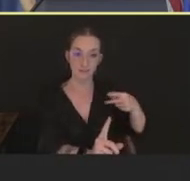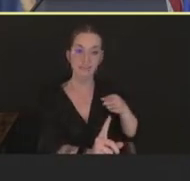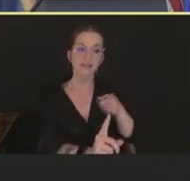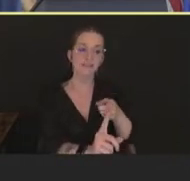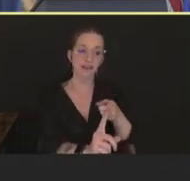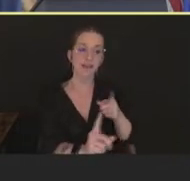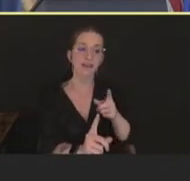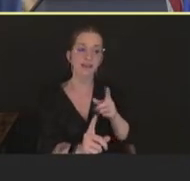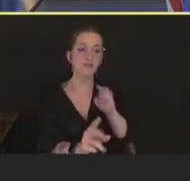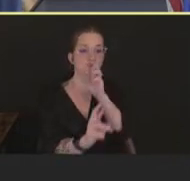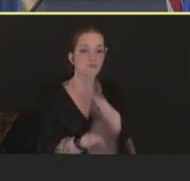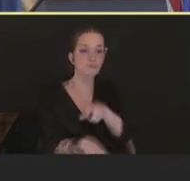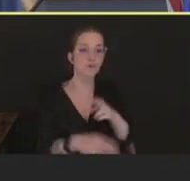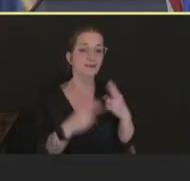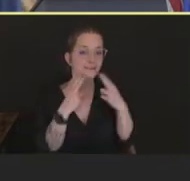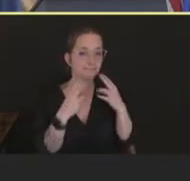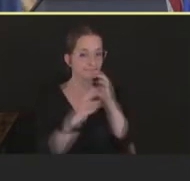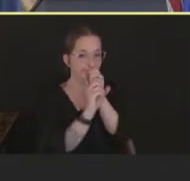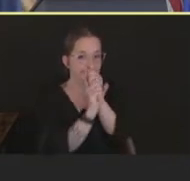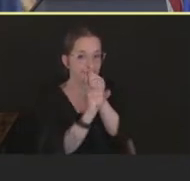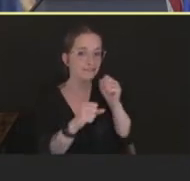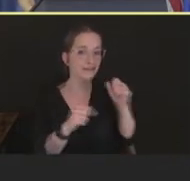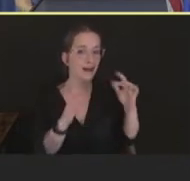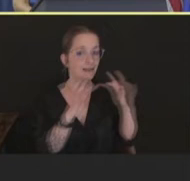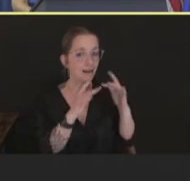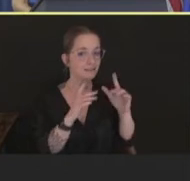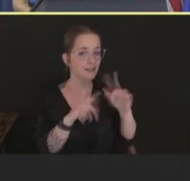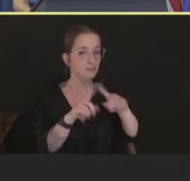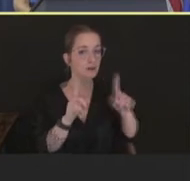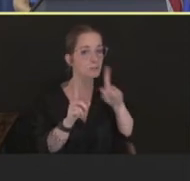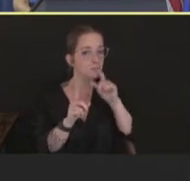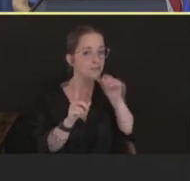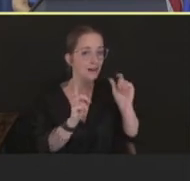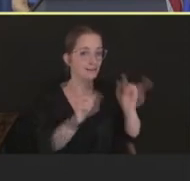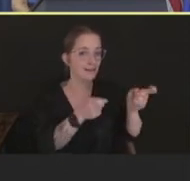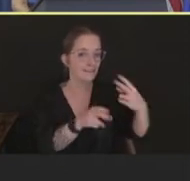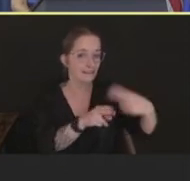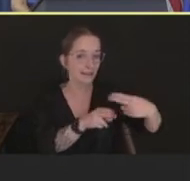or they identified contacts who couldn't be identified for contact monitoring.